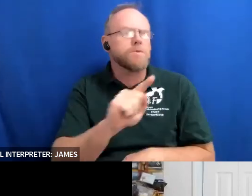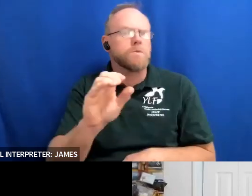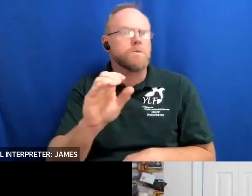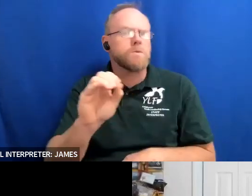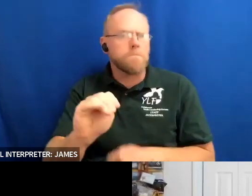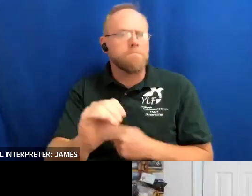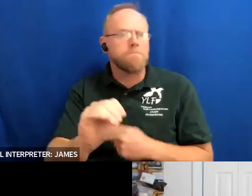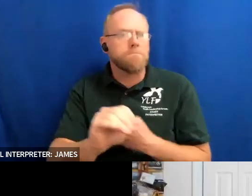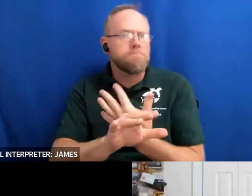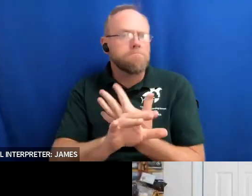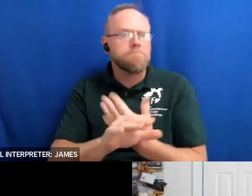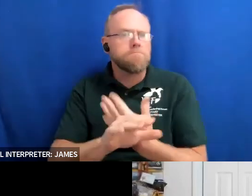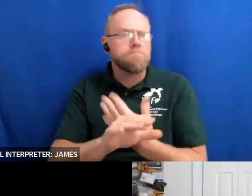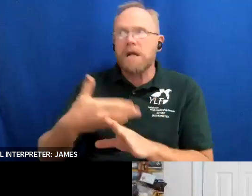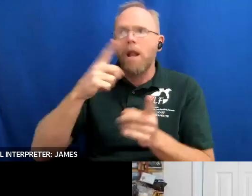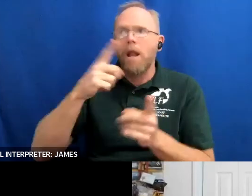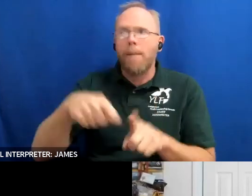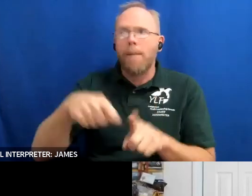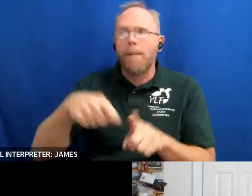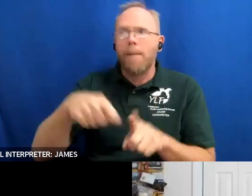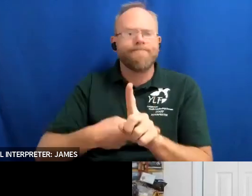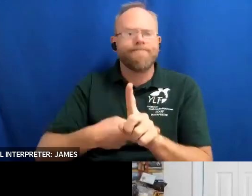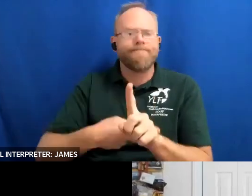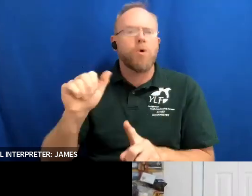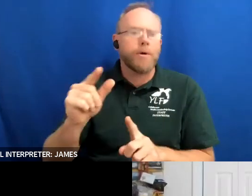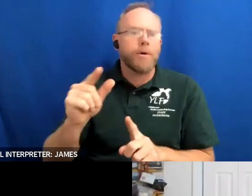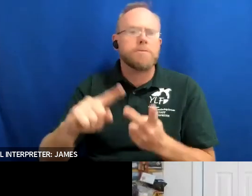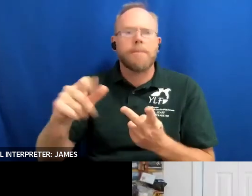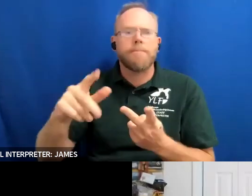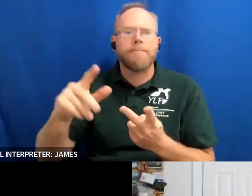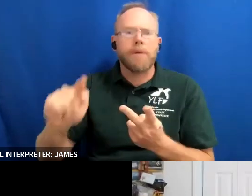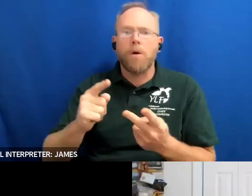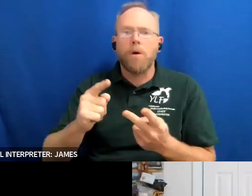september we will kind of just be discussing how our state ylfs went and good and bad and